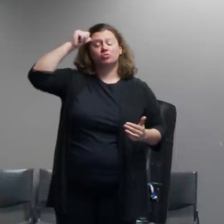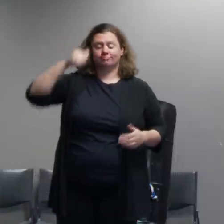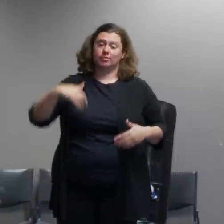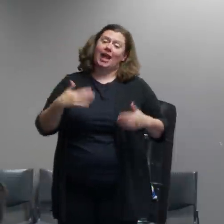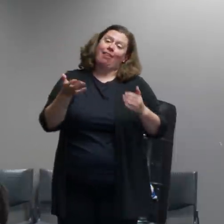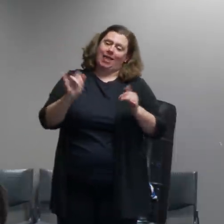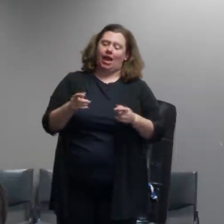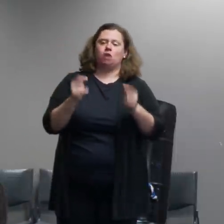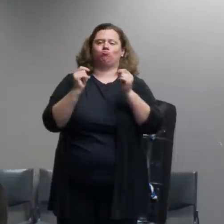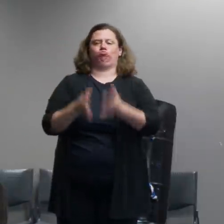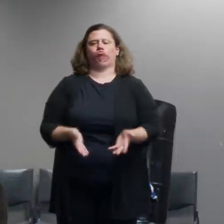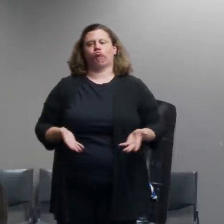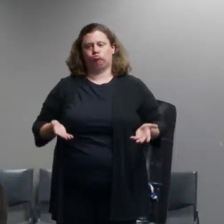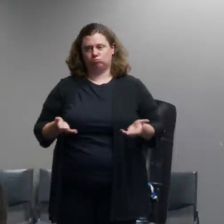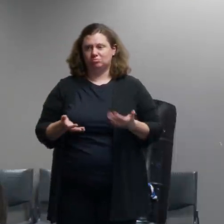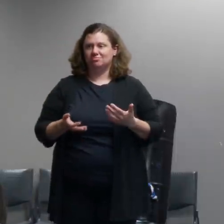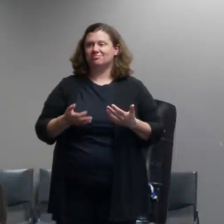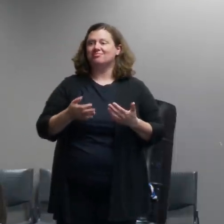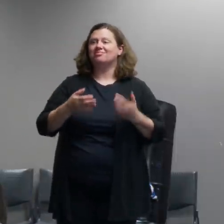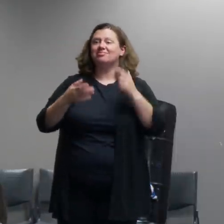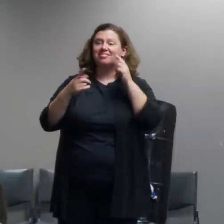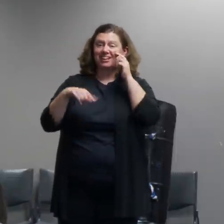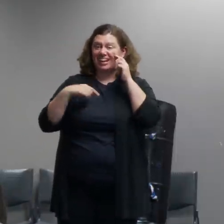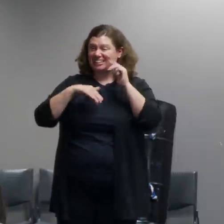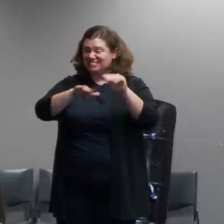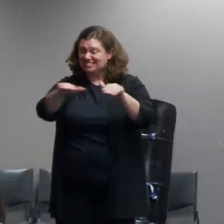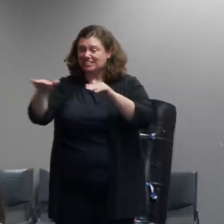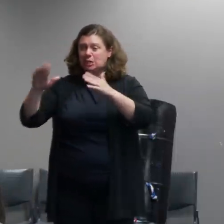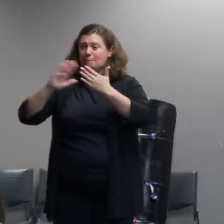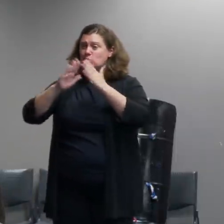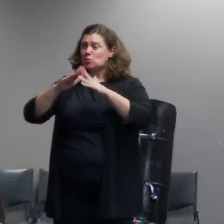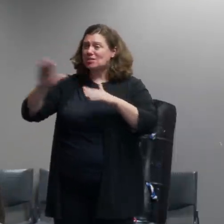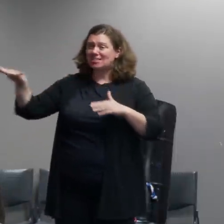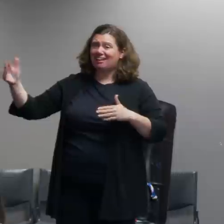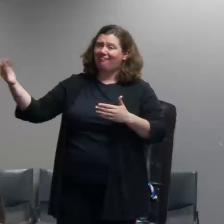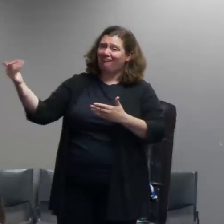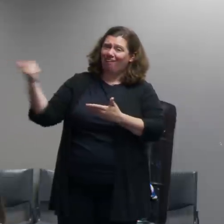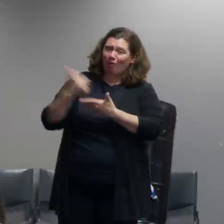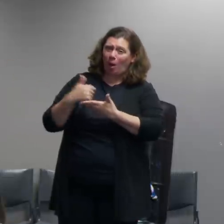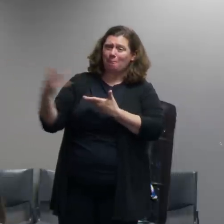community's help is when people despite the fact that we are announcing